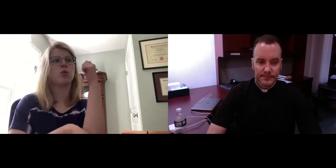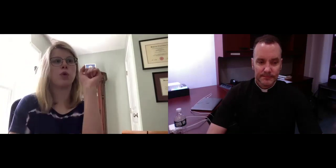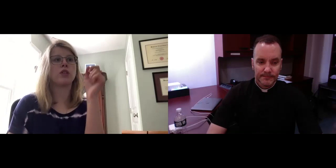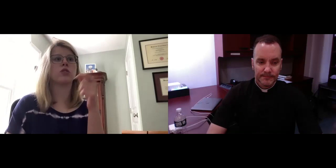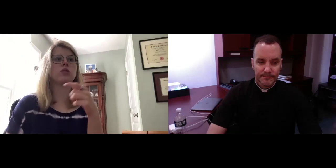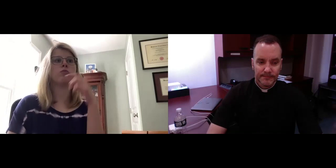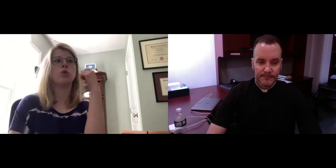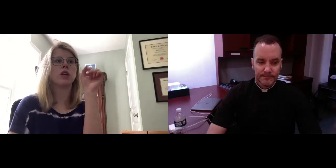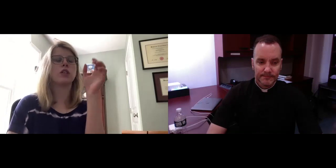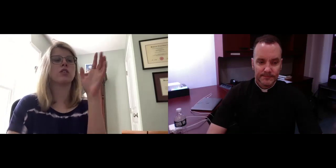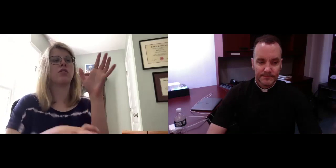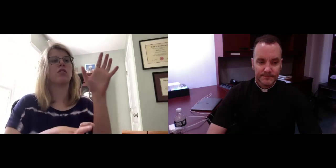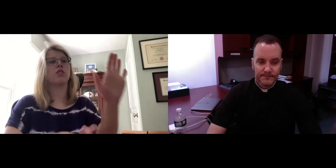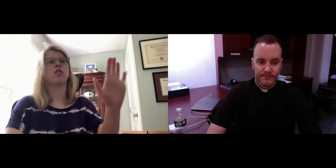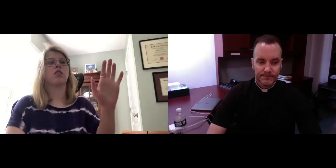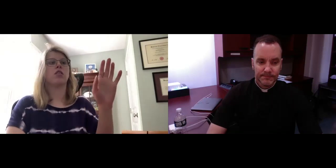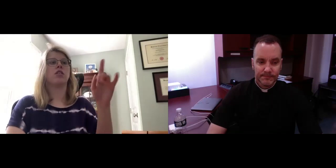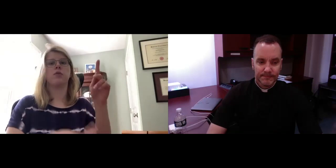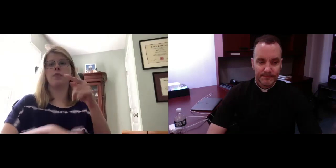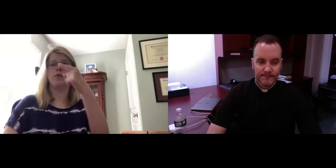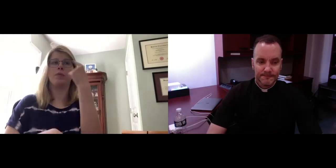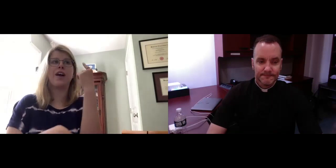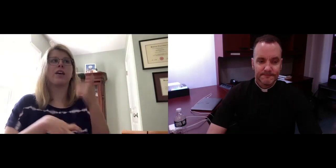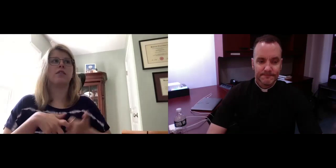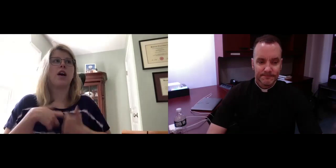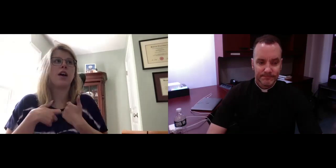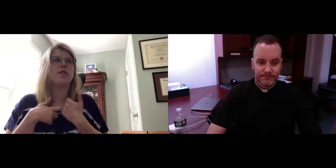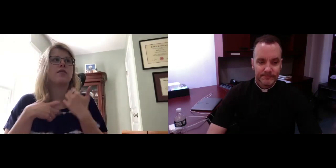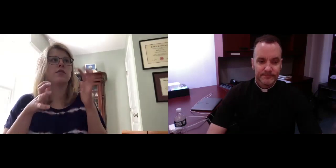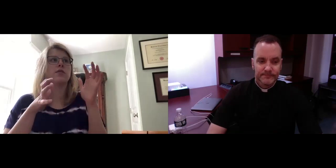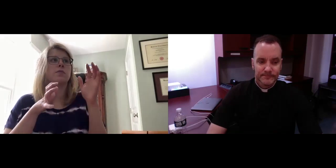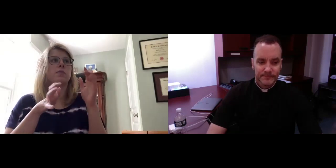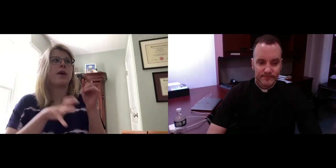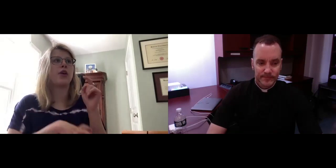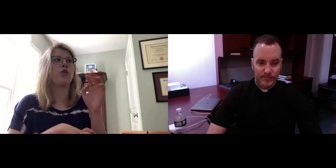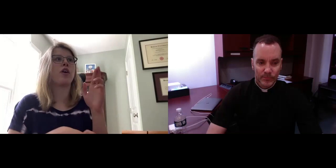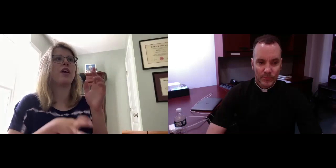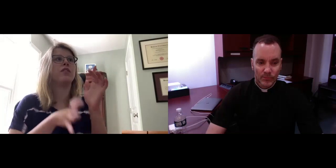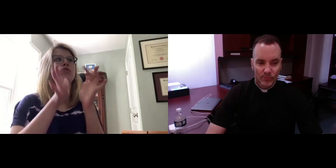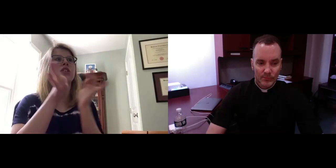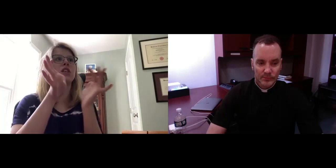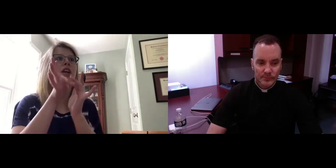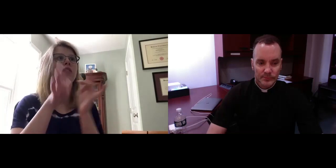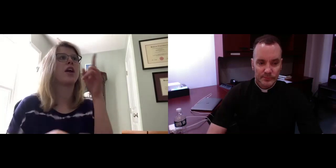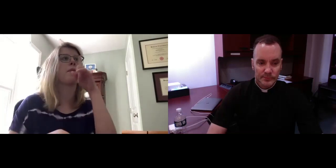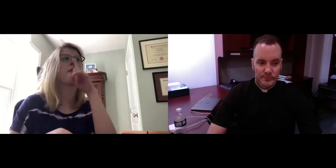People are taking advantage of the protests in the middle of the "Black